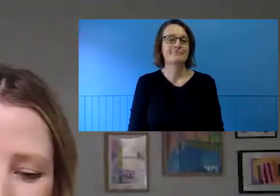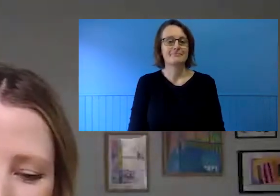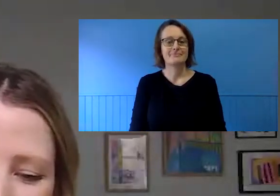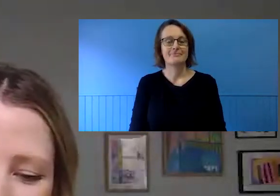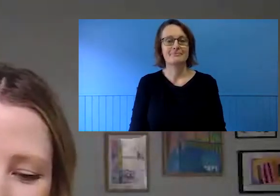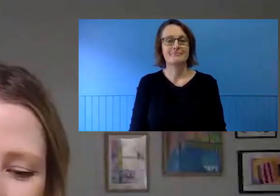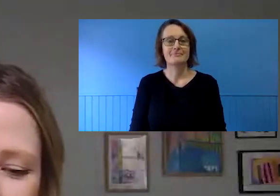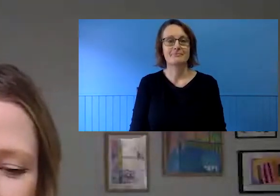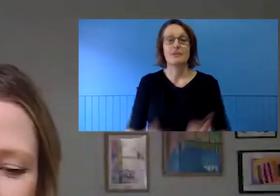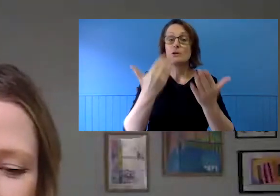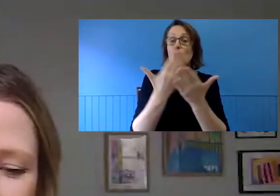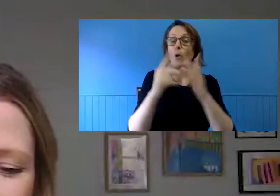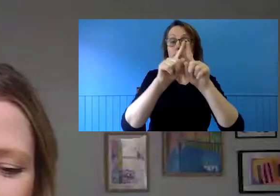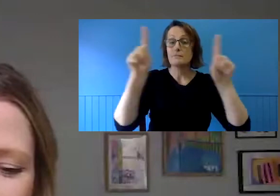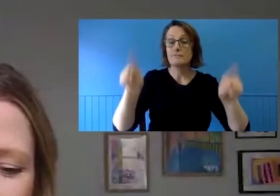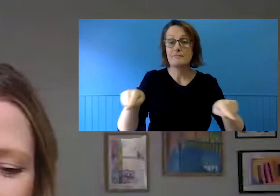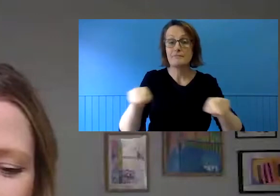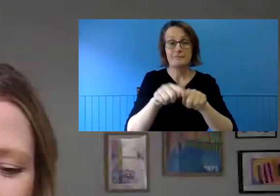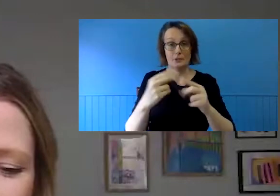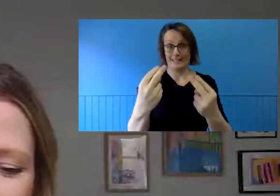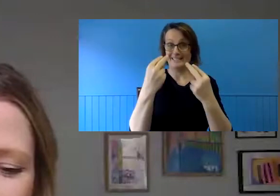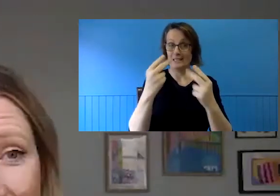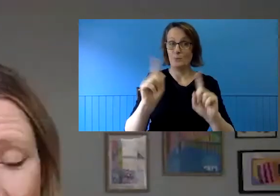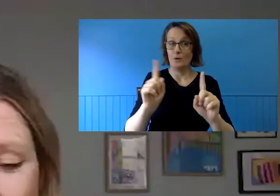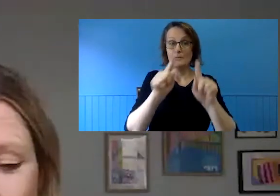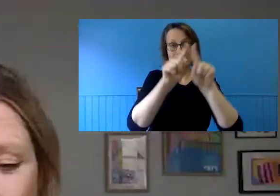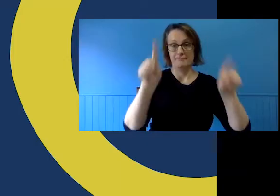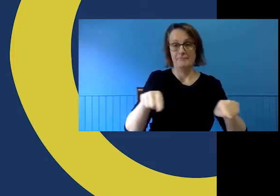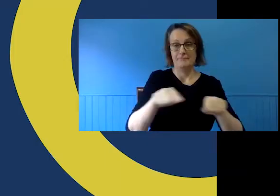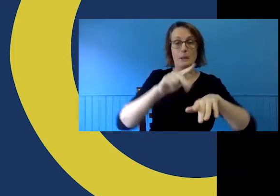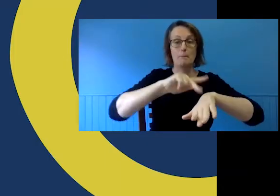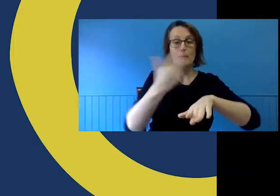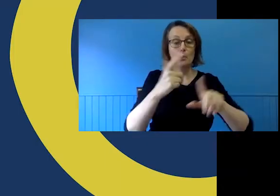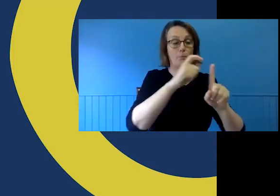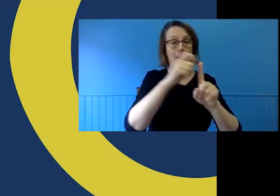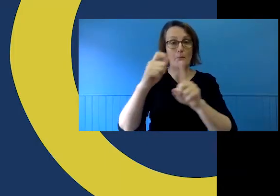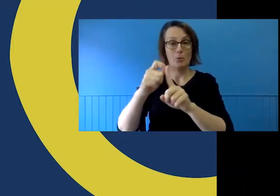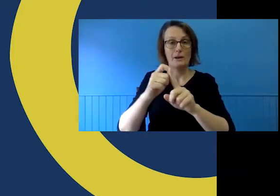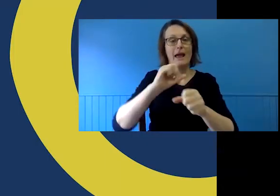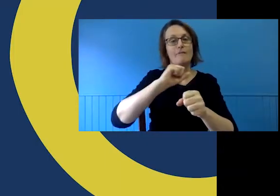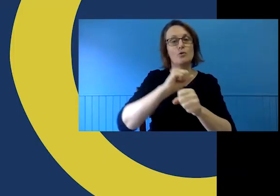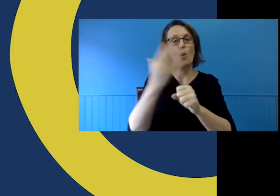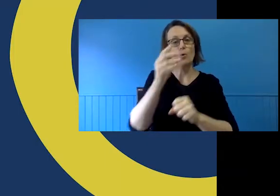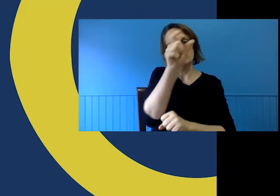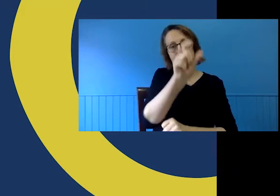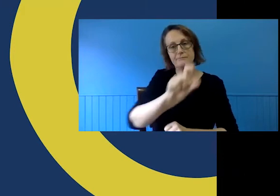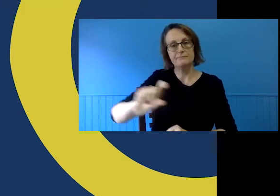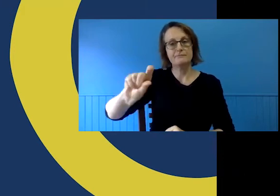Currently on screen now is a blue PowerPoint slide with a gold semi-circle in the top right corner.